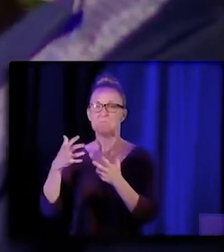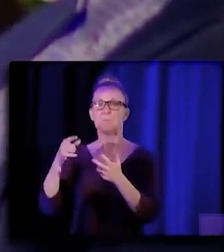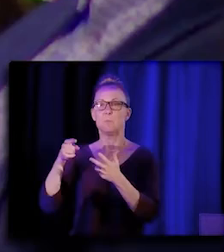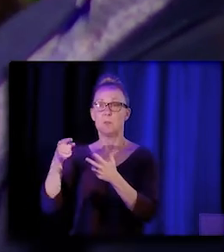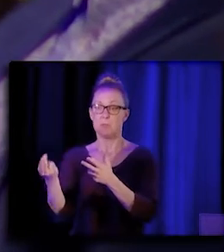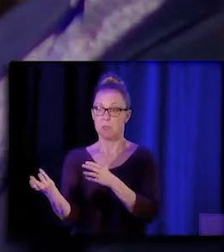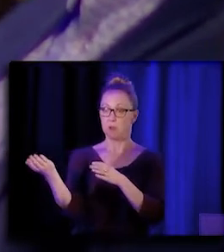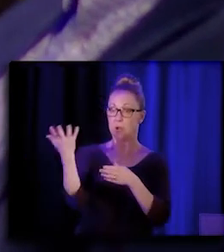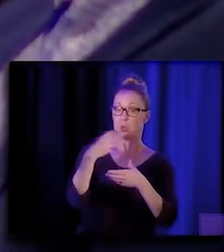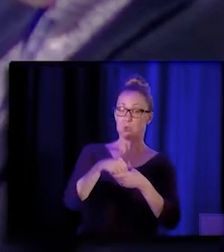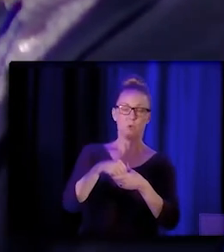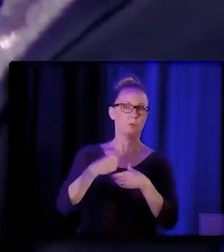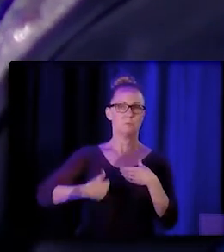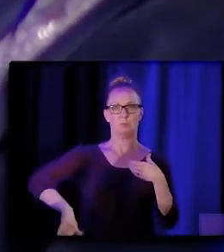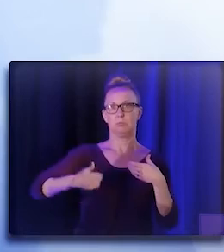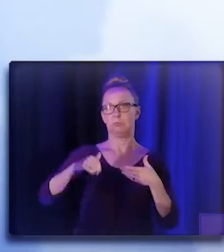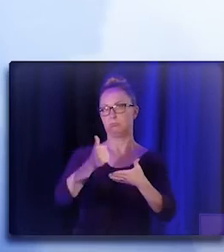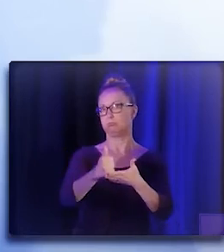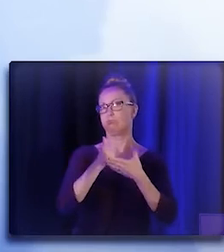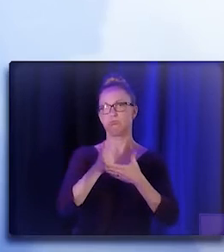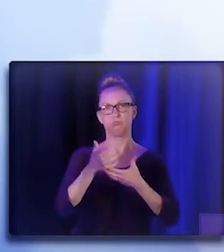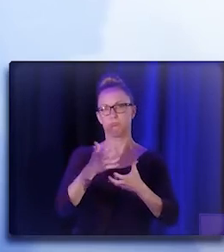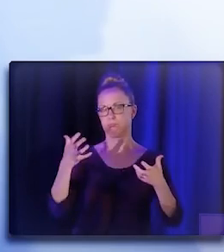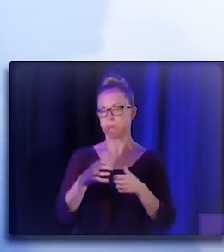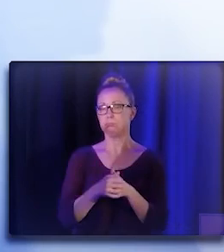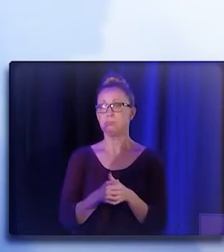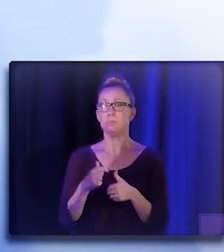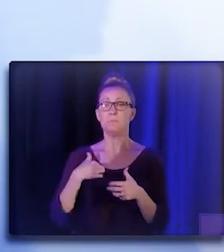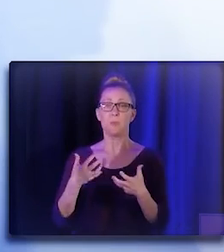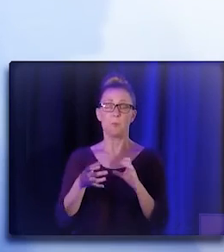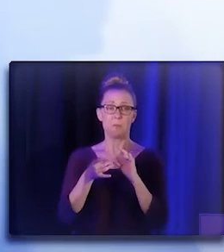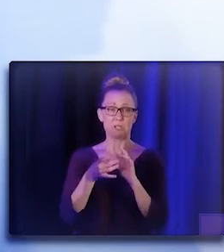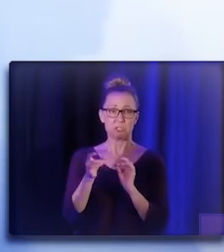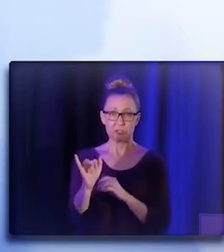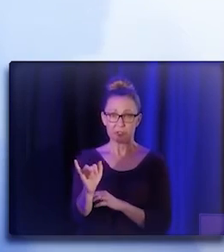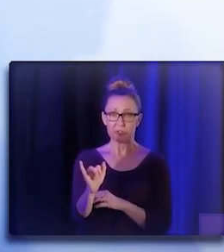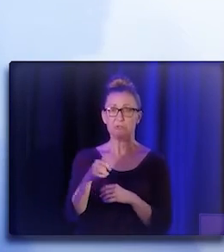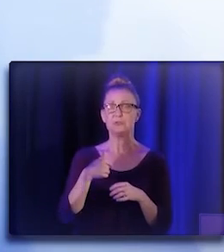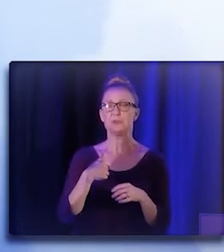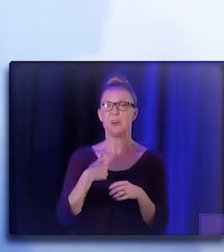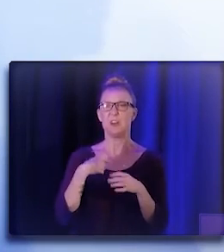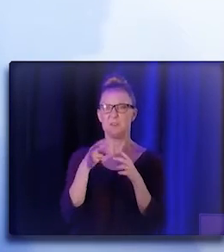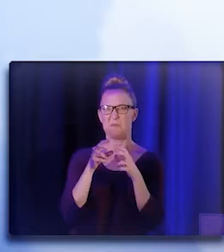Also, I wanted to mention this phrase that I love from Harold Fleming.